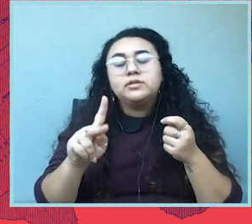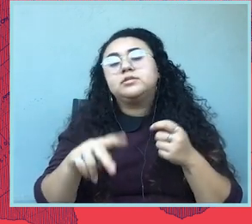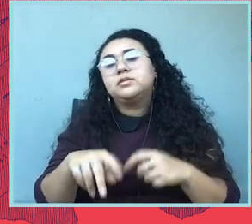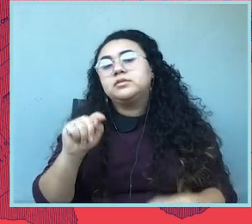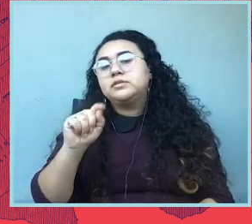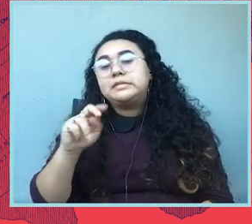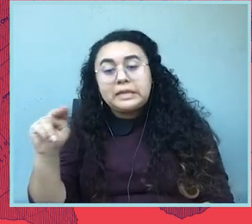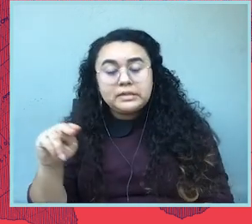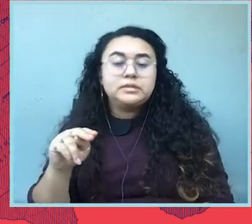bans and restrictions.